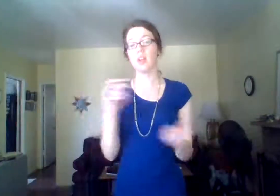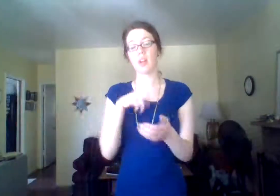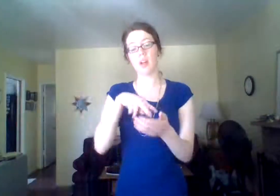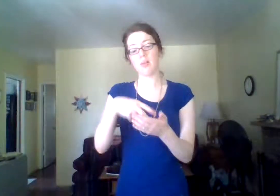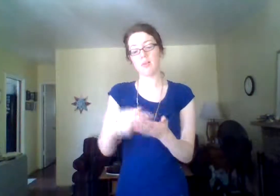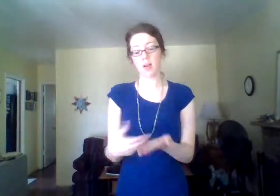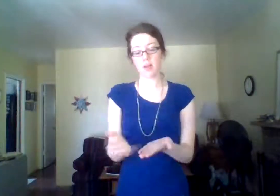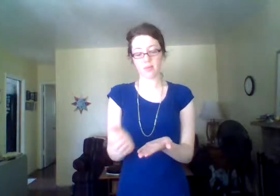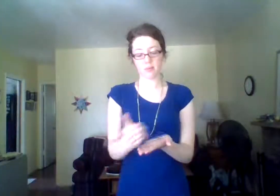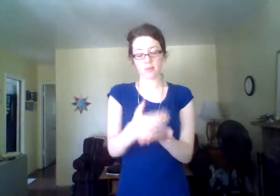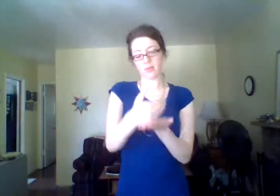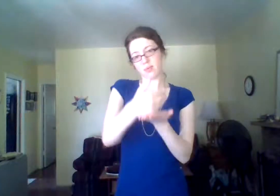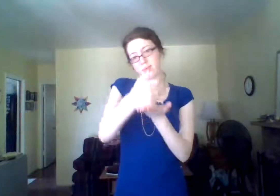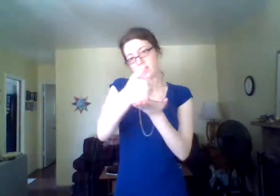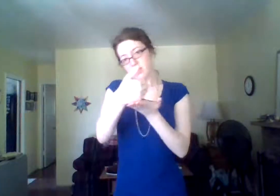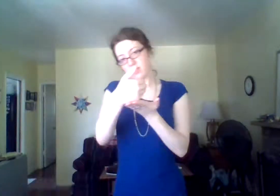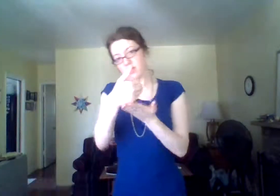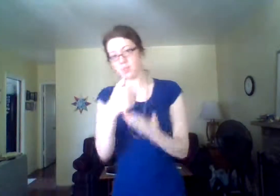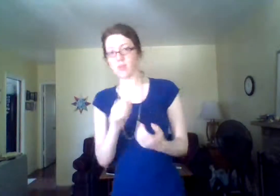FALL FALL, FREAK-OUT